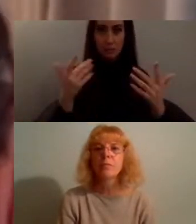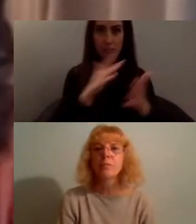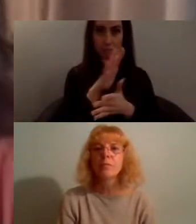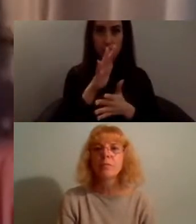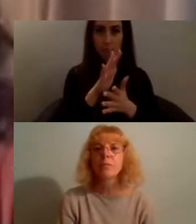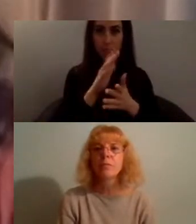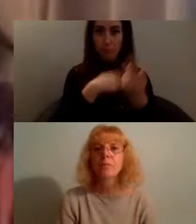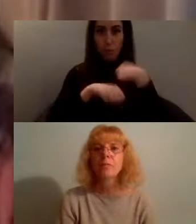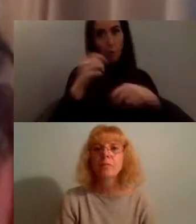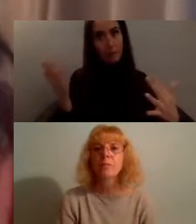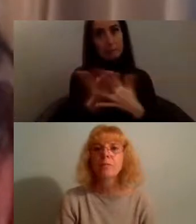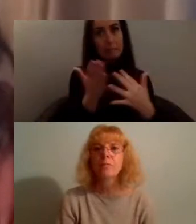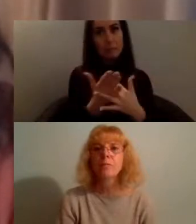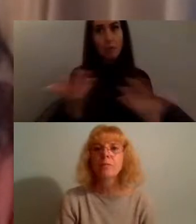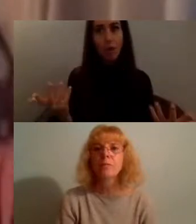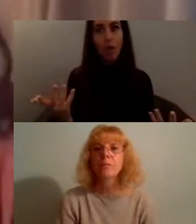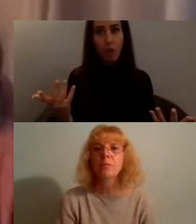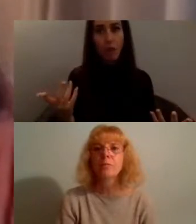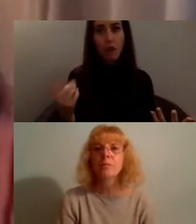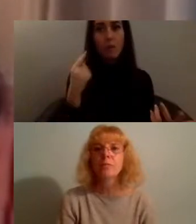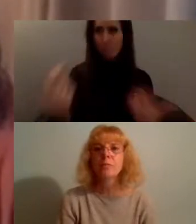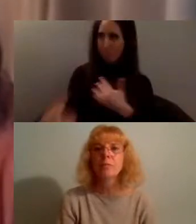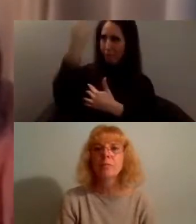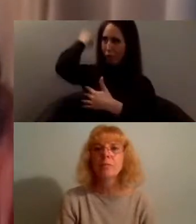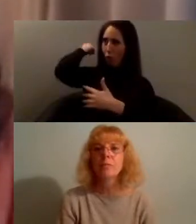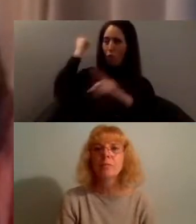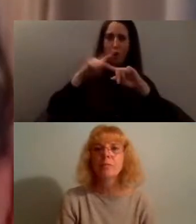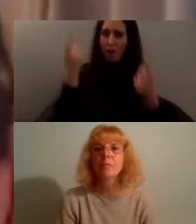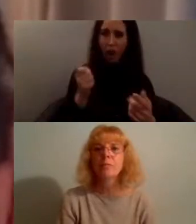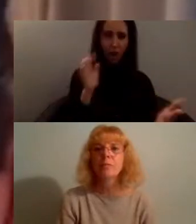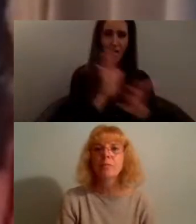and we were told it was impossible or impractical and wasn't going to happen